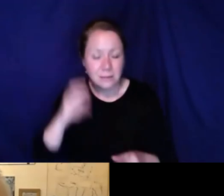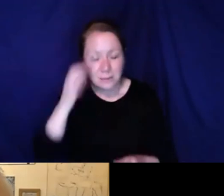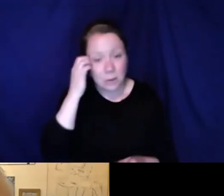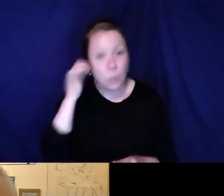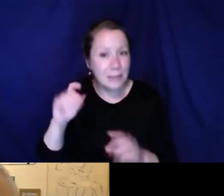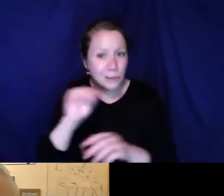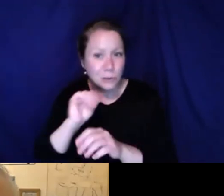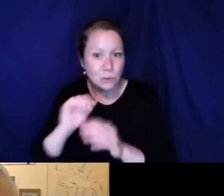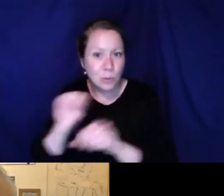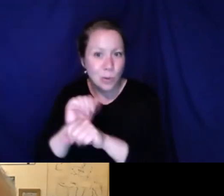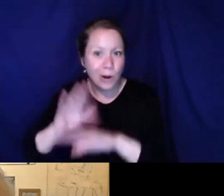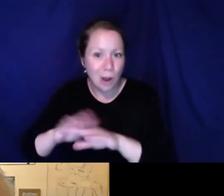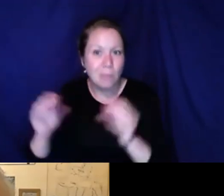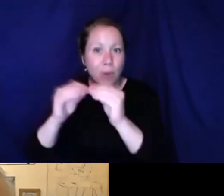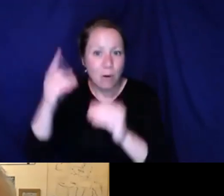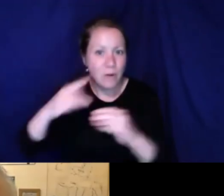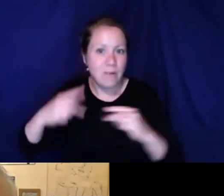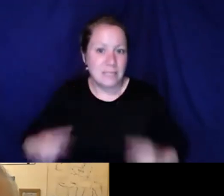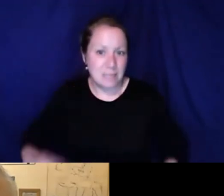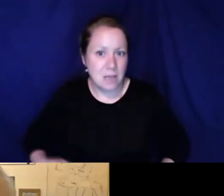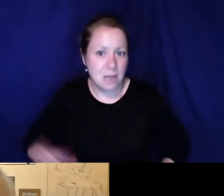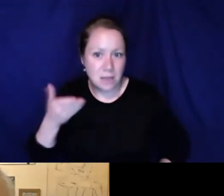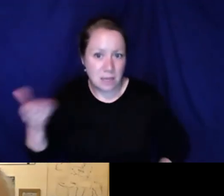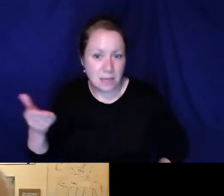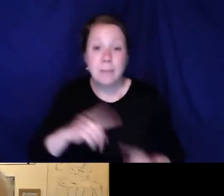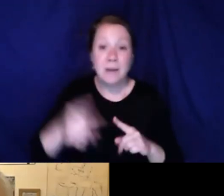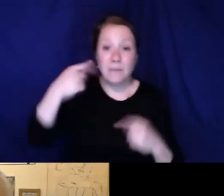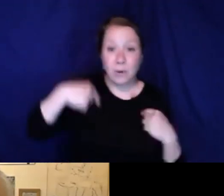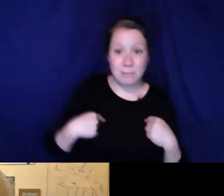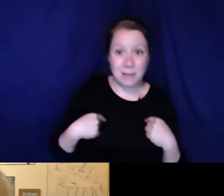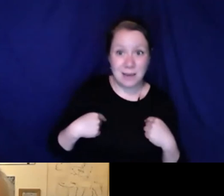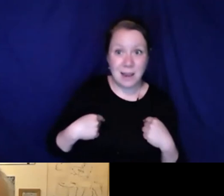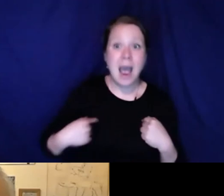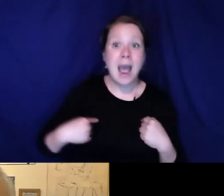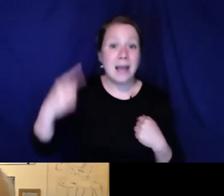to go in trains and planes and other kinds of air